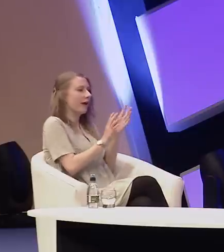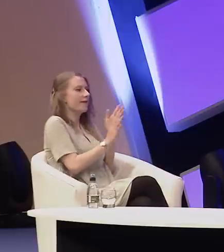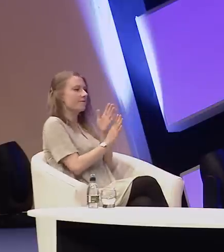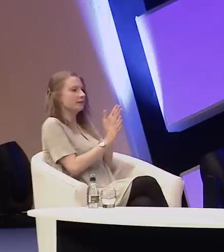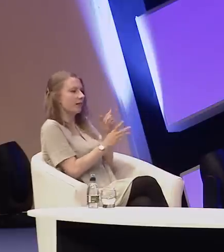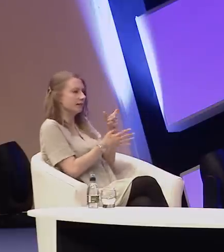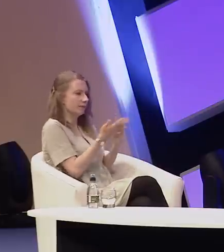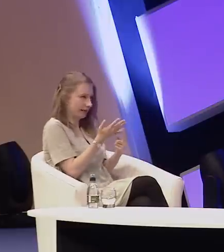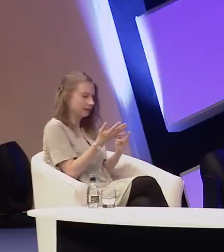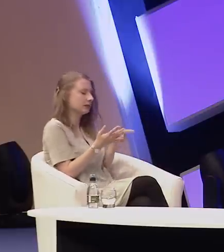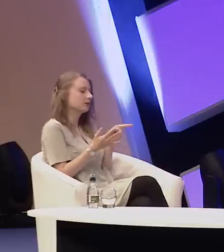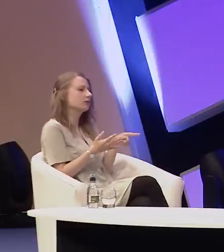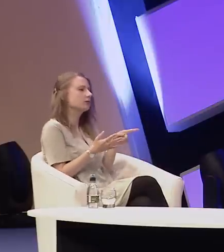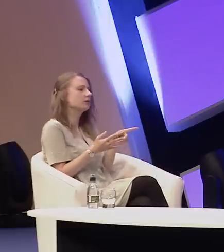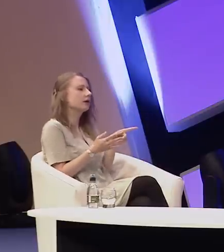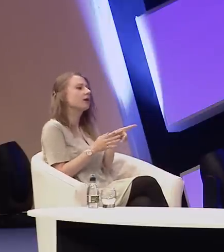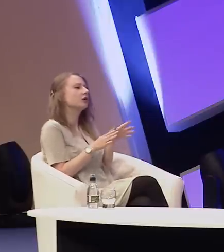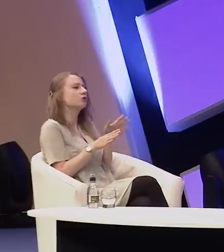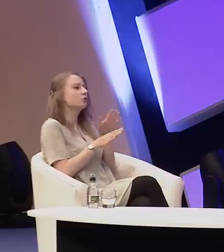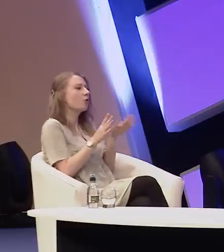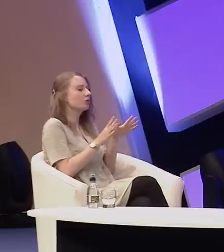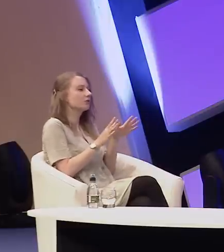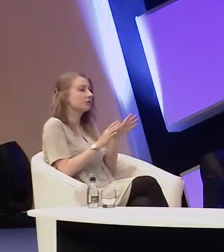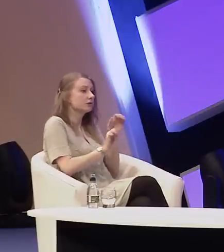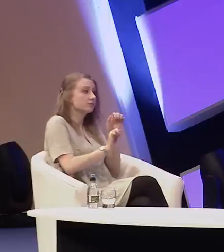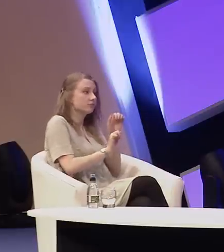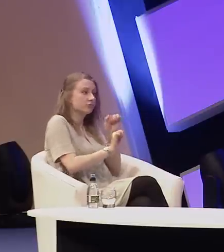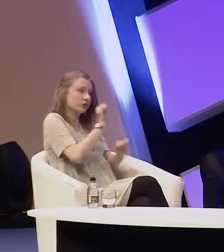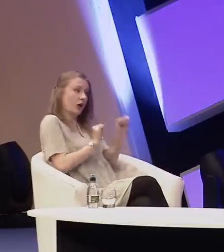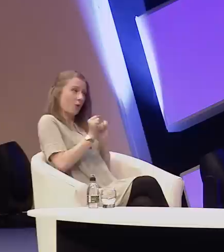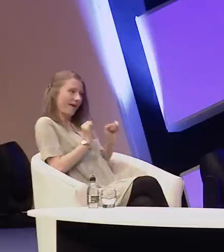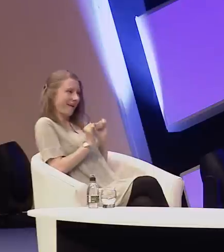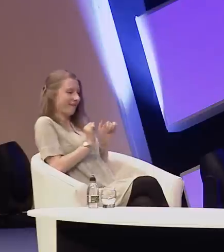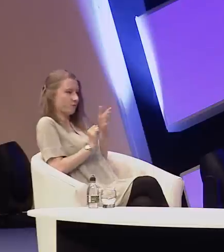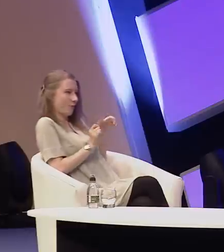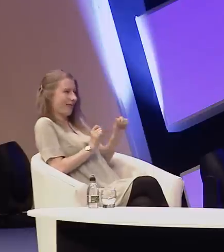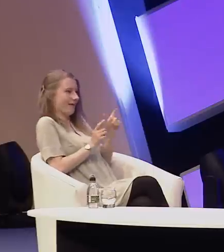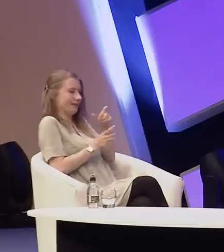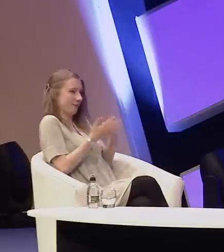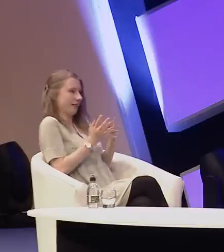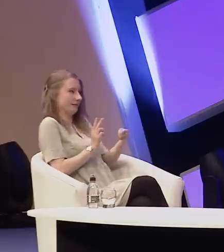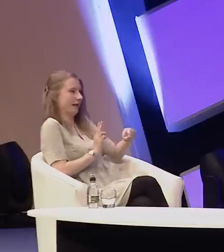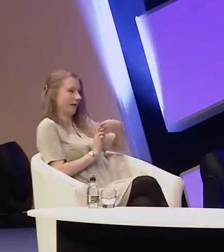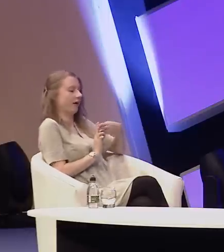disabilities, to not shy away from their disabilities and instead be brave enough to